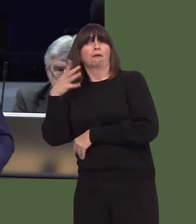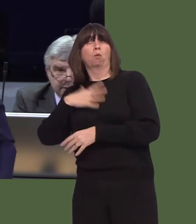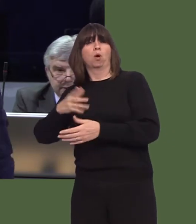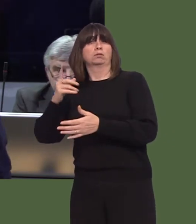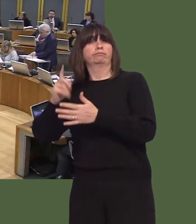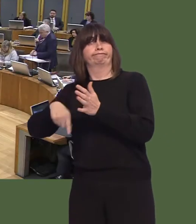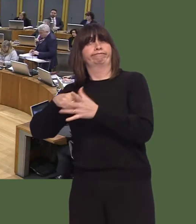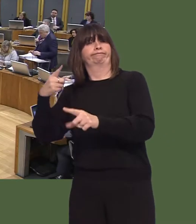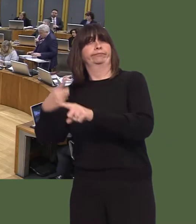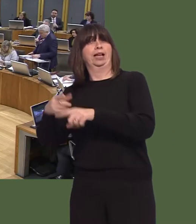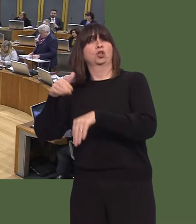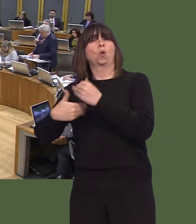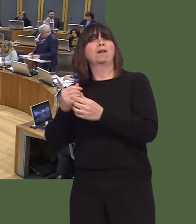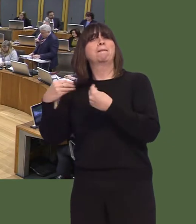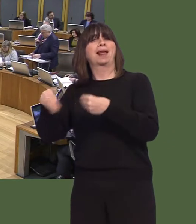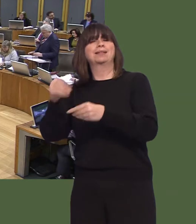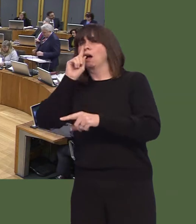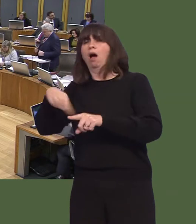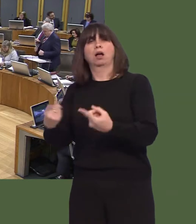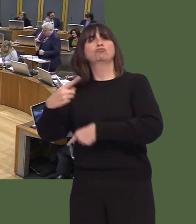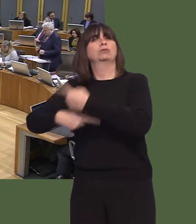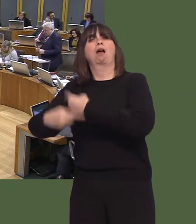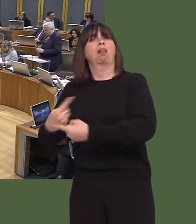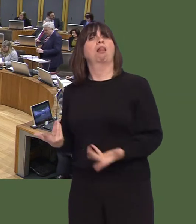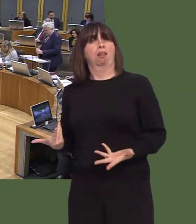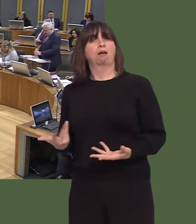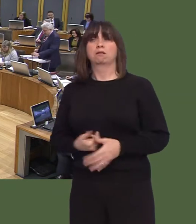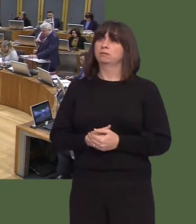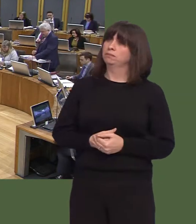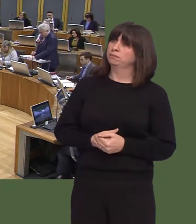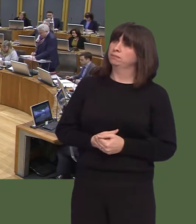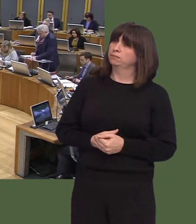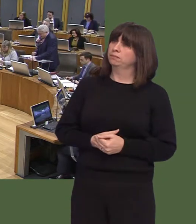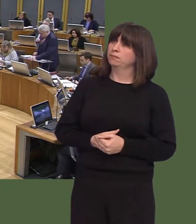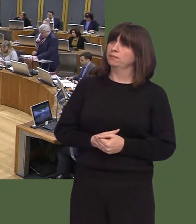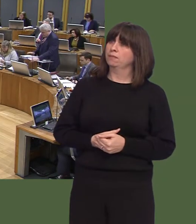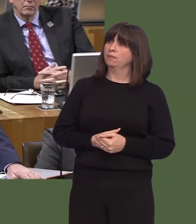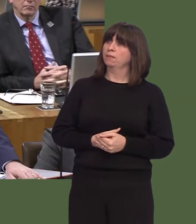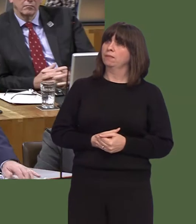Carwyn Jones AM: Wel, fel y dywedais i, y peth cyntaf yw sicrhau bod yr adroddiad ynglyn